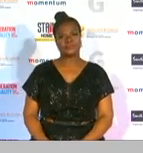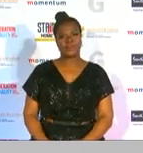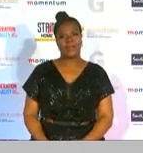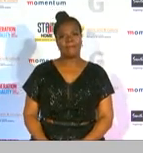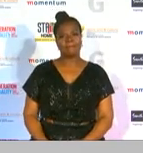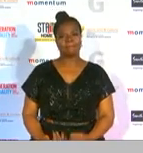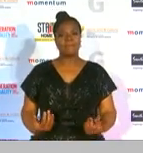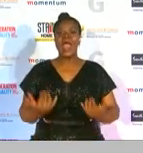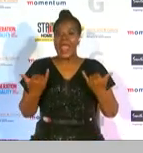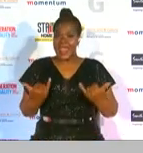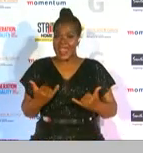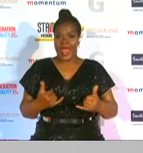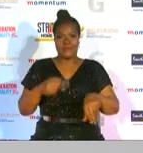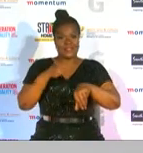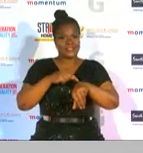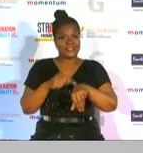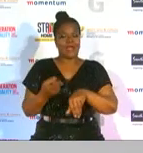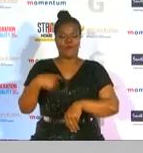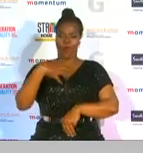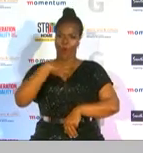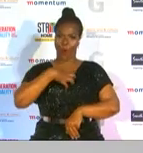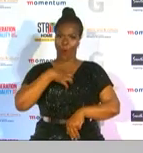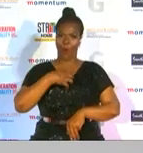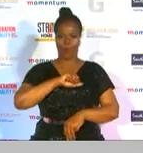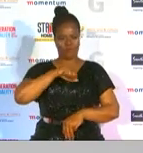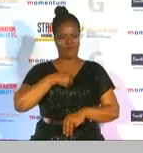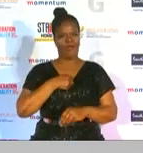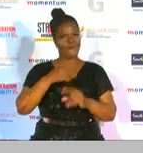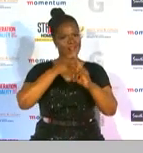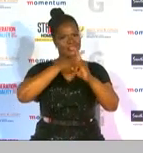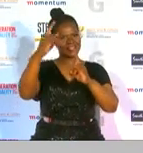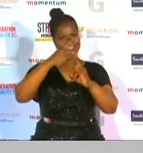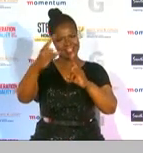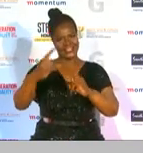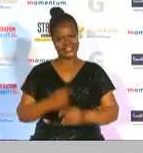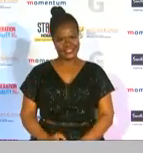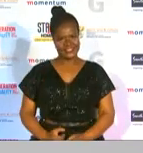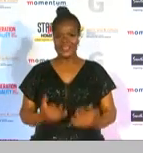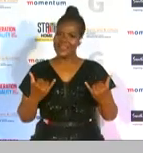it is now time for us to own our success now let's begin the night with the first